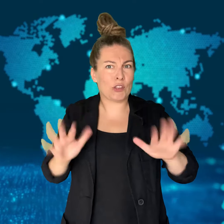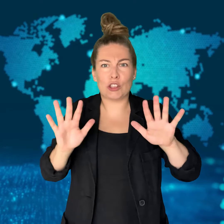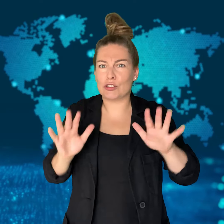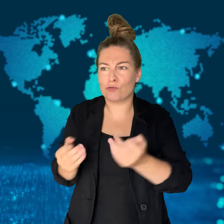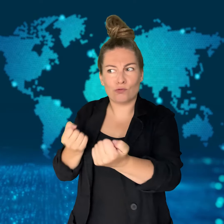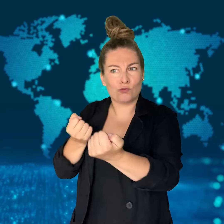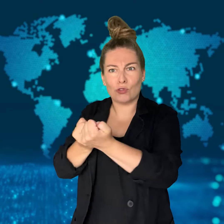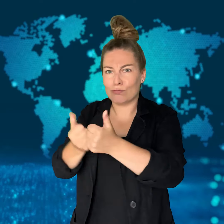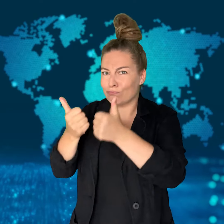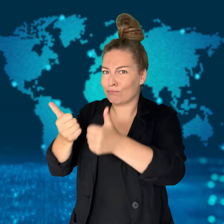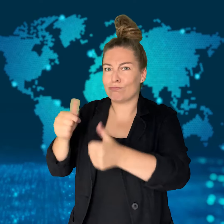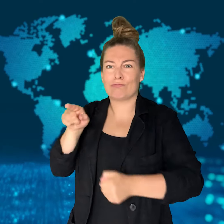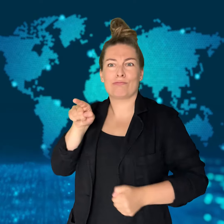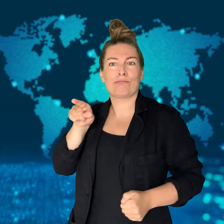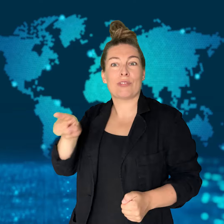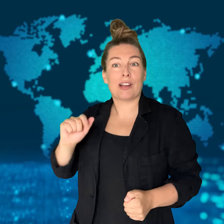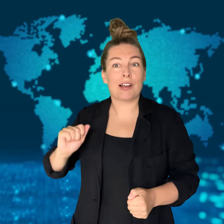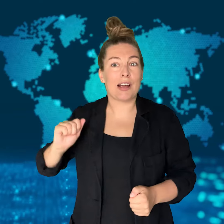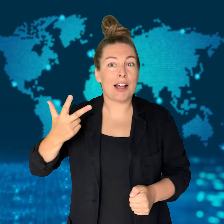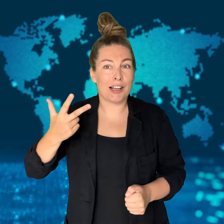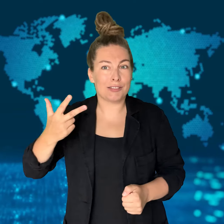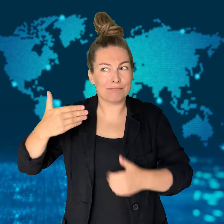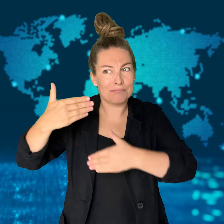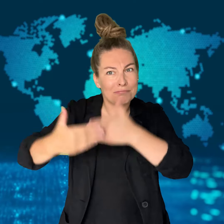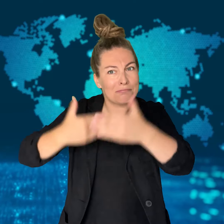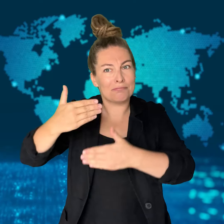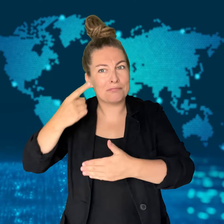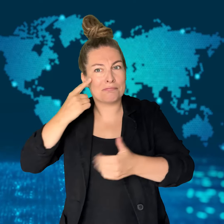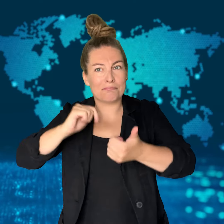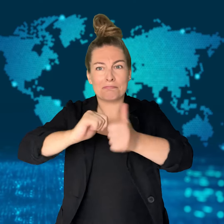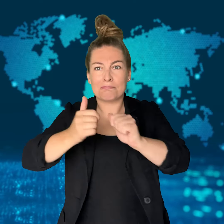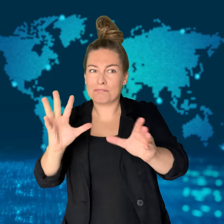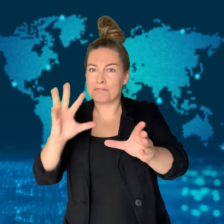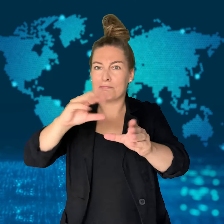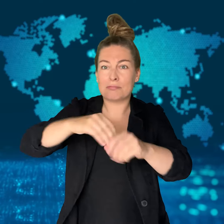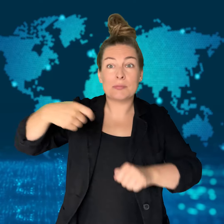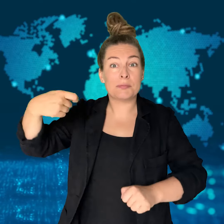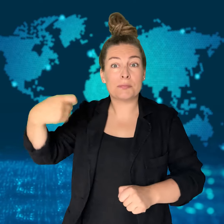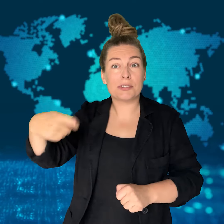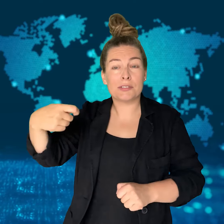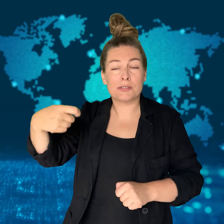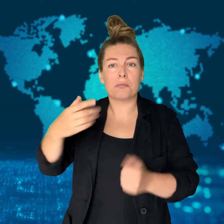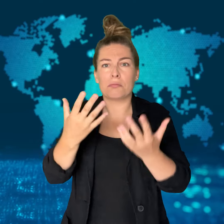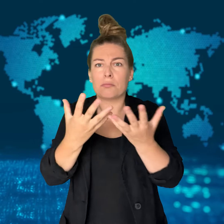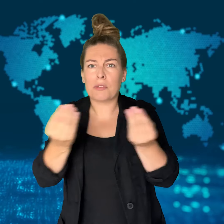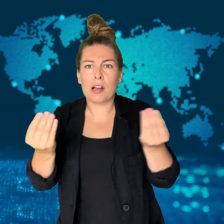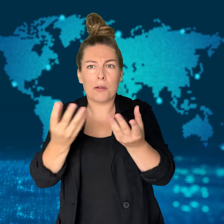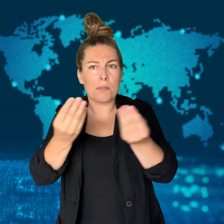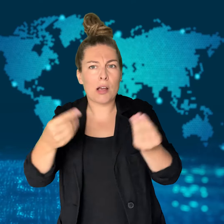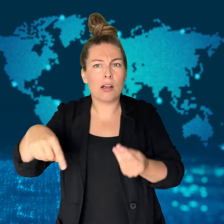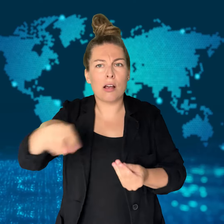Many donors are prepared to back her.